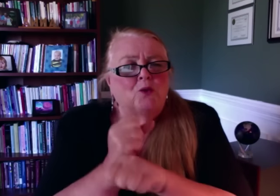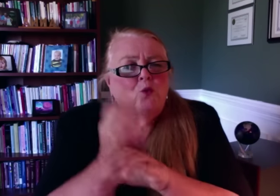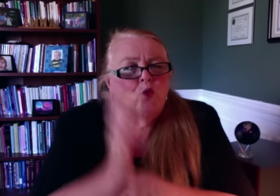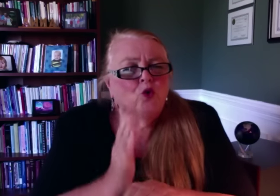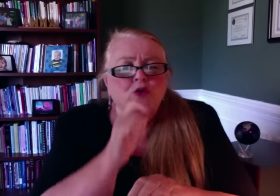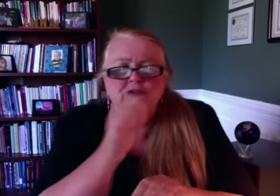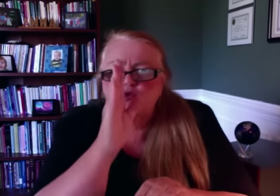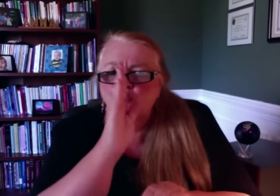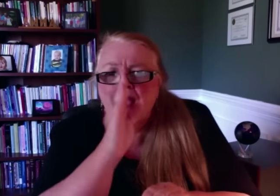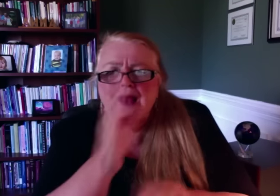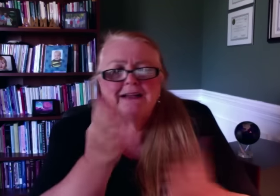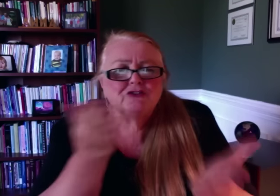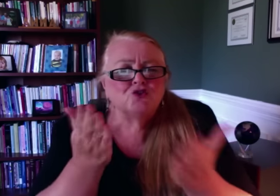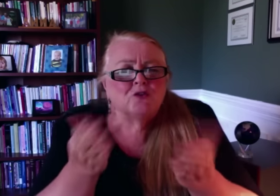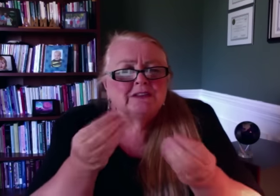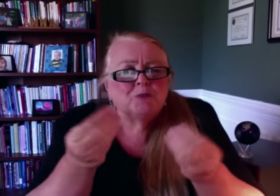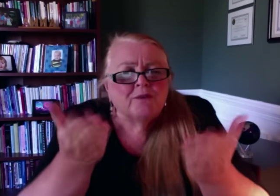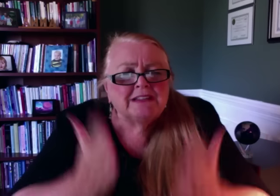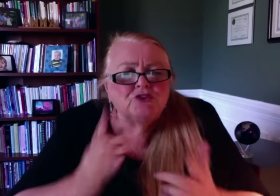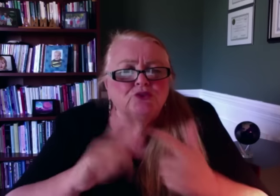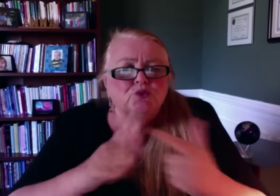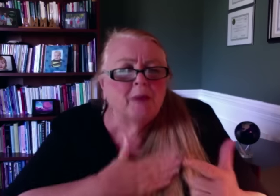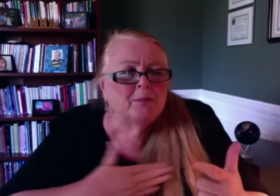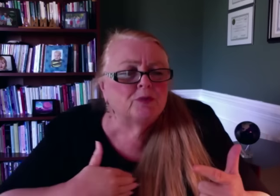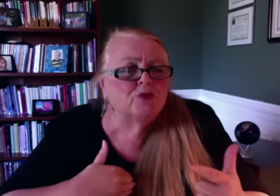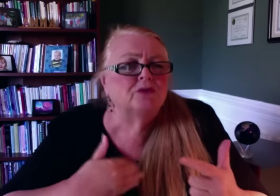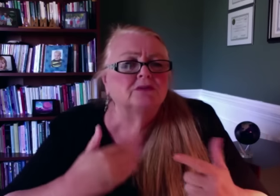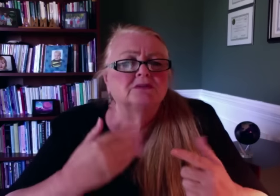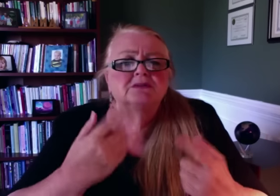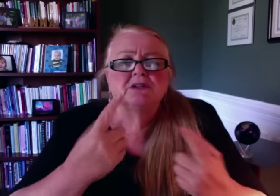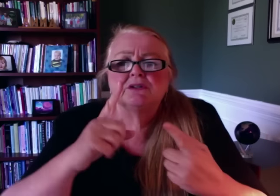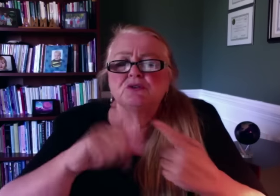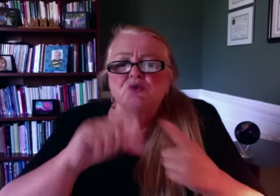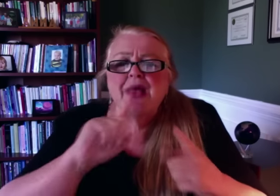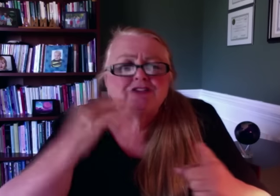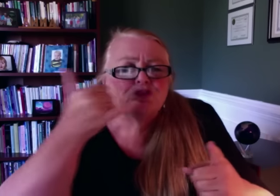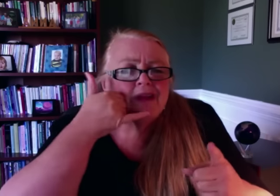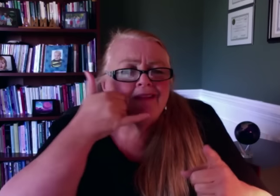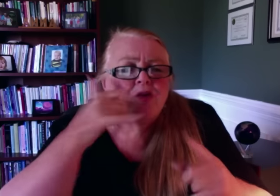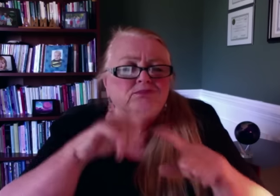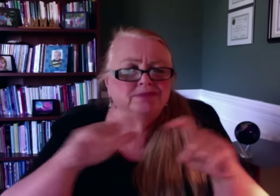workers who directly interface with and serve the needs of members, by answering the phones.